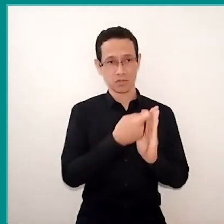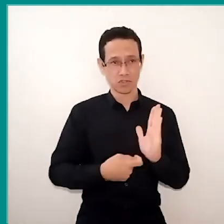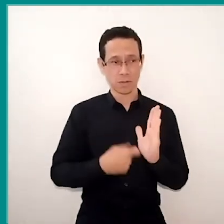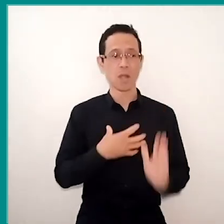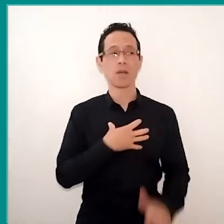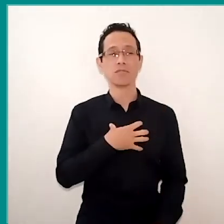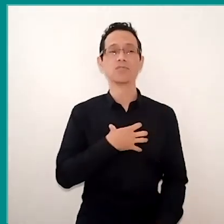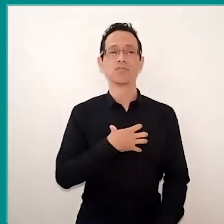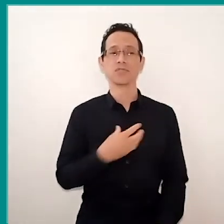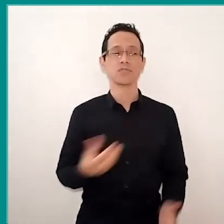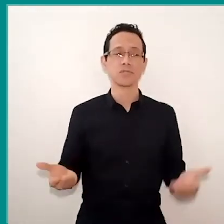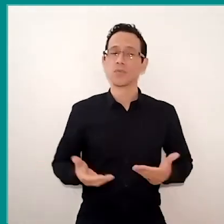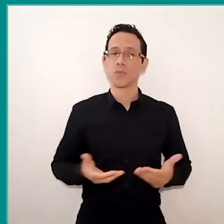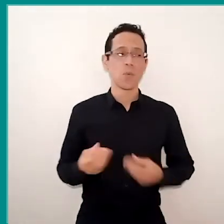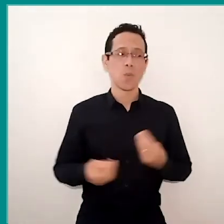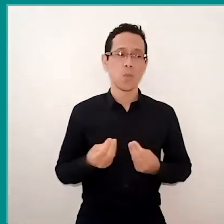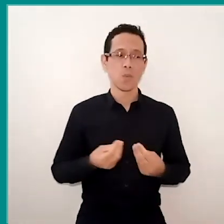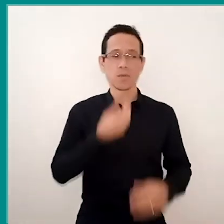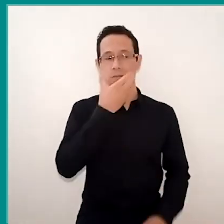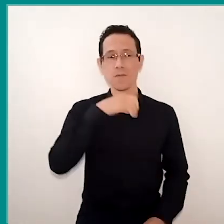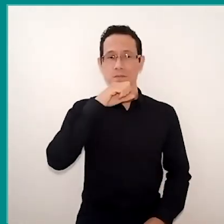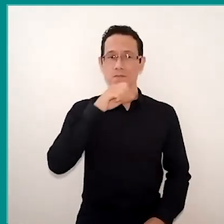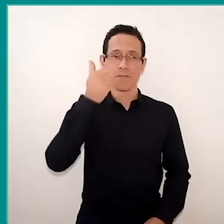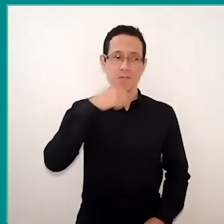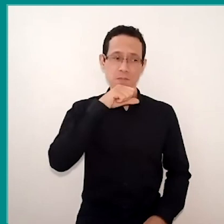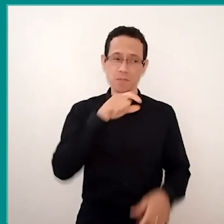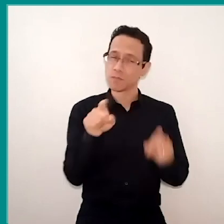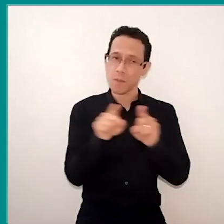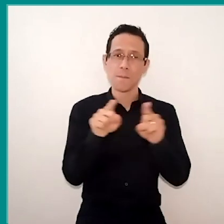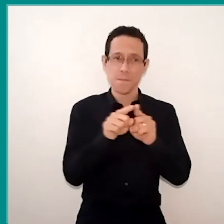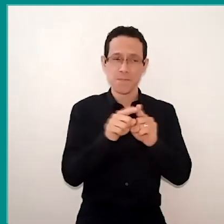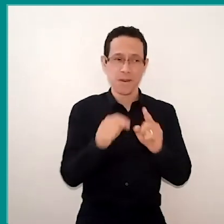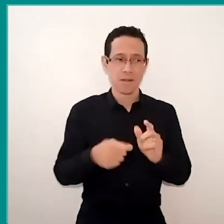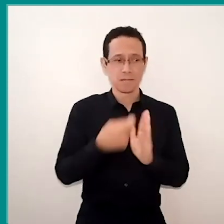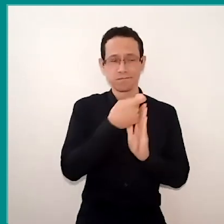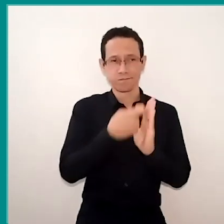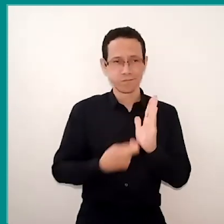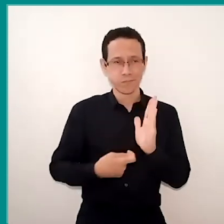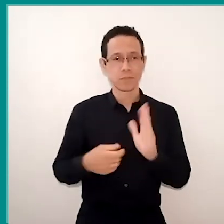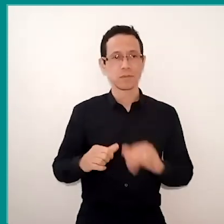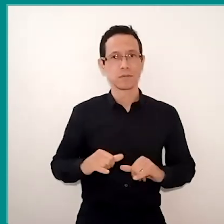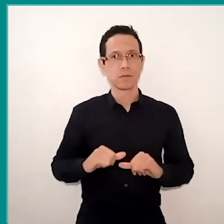and that the parents too, that those responsible write something to child, a message, and that they put an object in that box